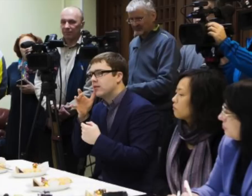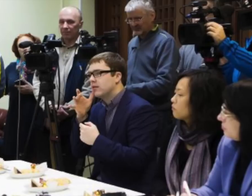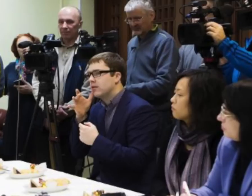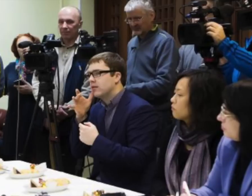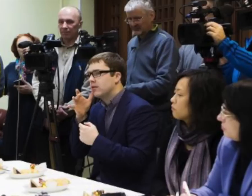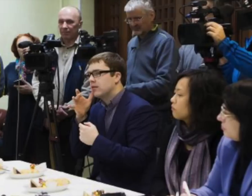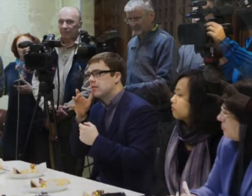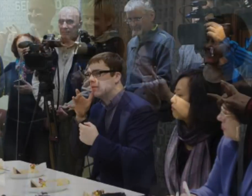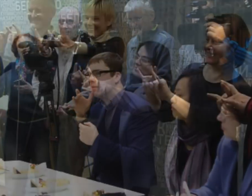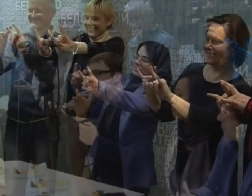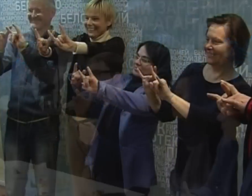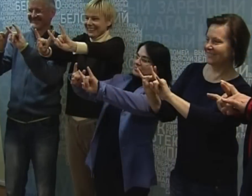of the Press conference.